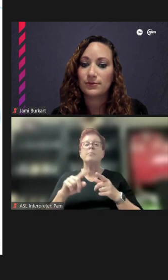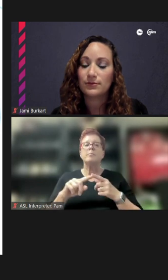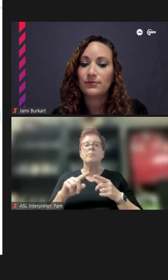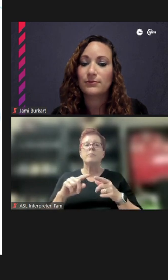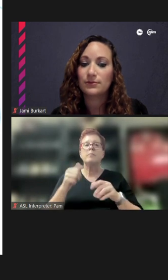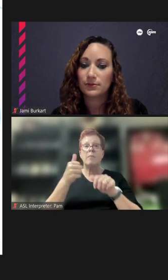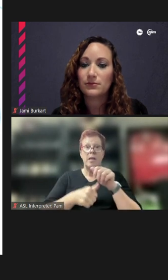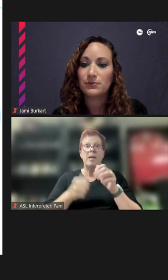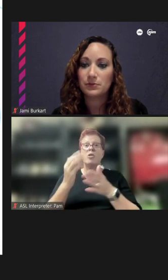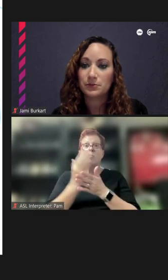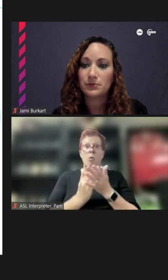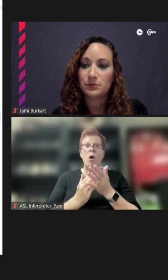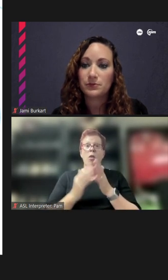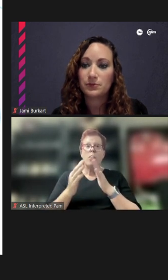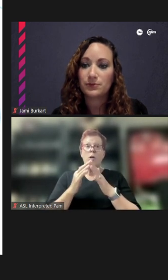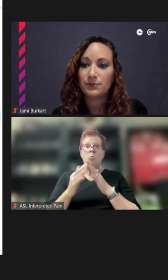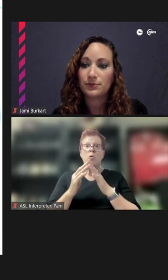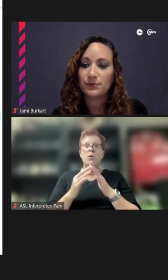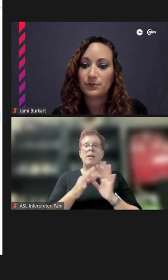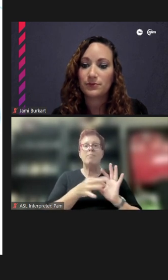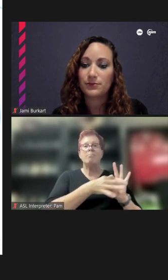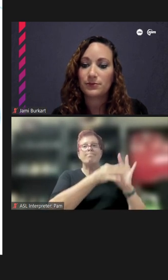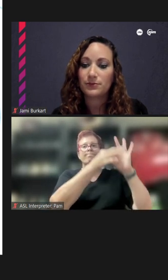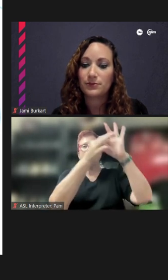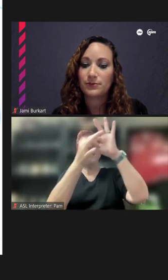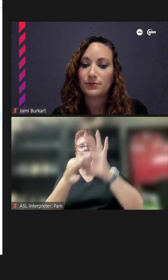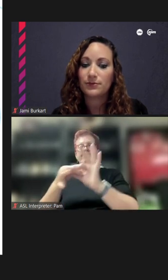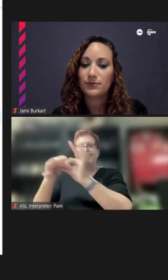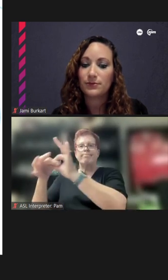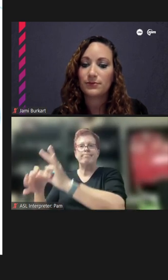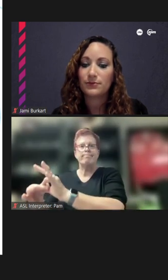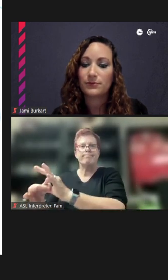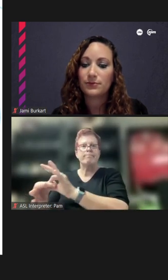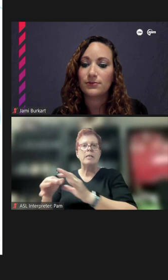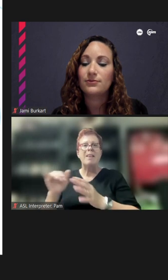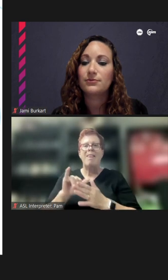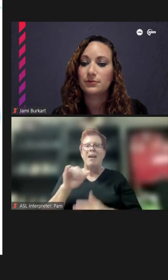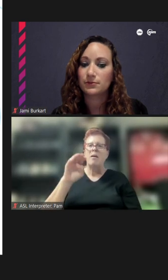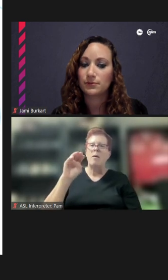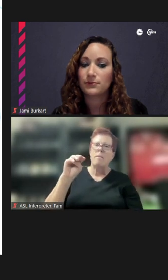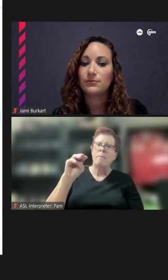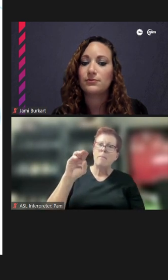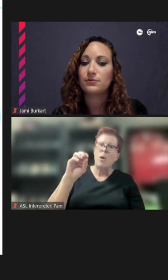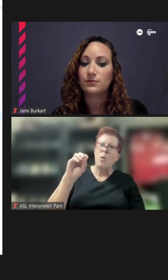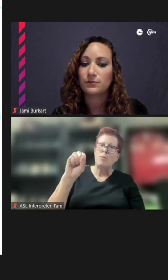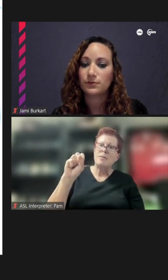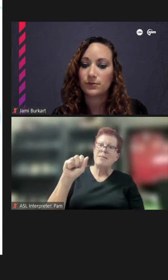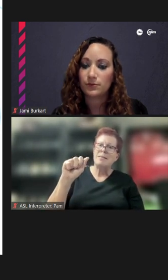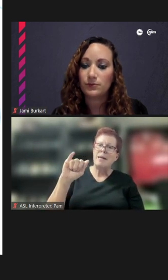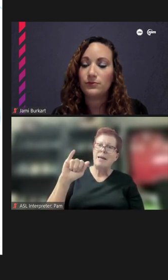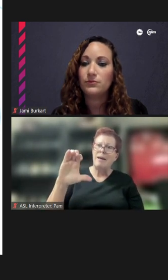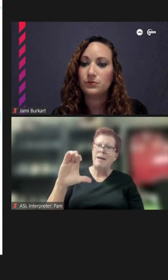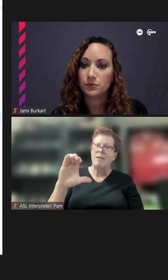the community sort of ties together in this mosaic. Still, in a way, the brickwork does sort